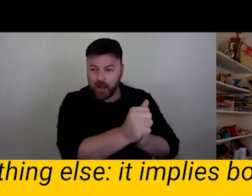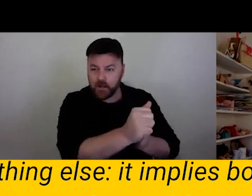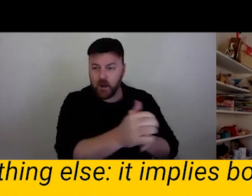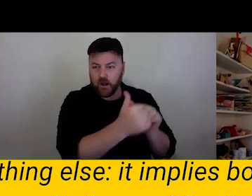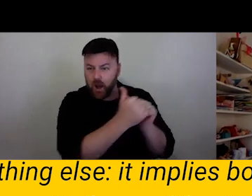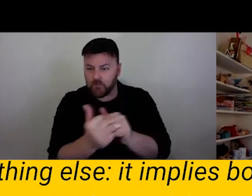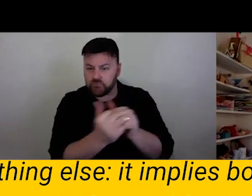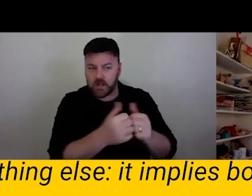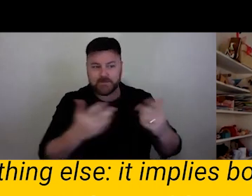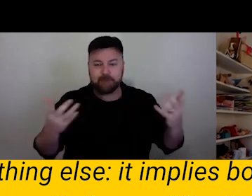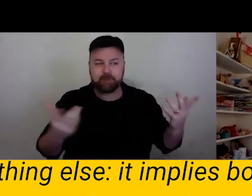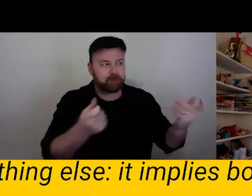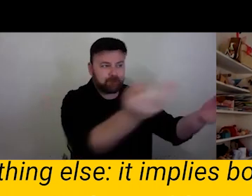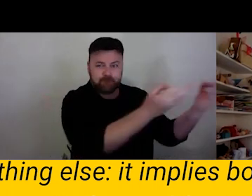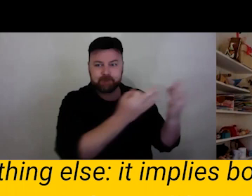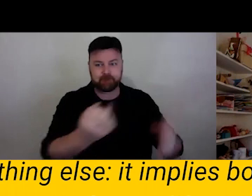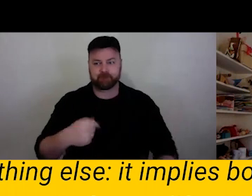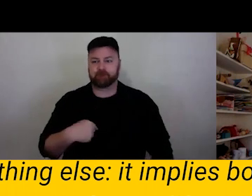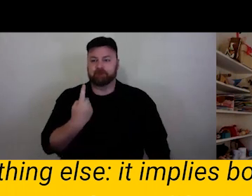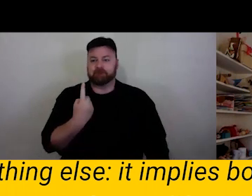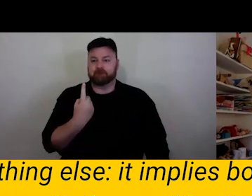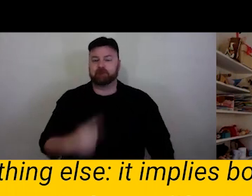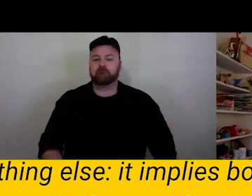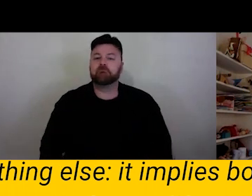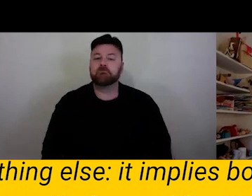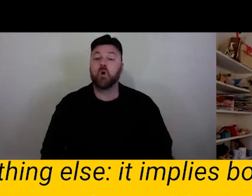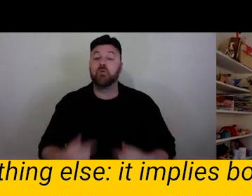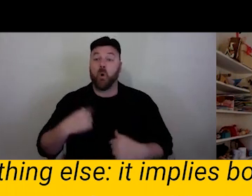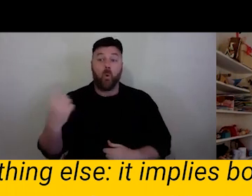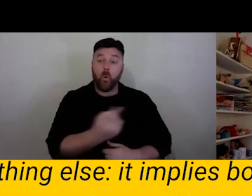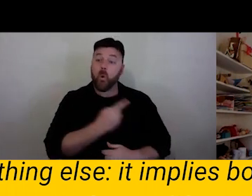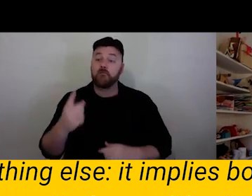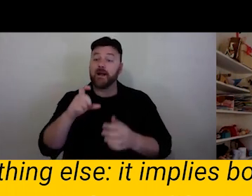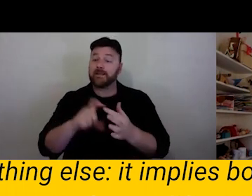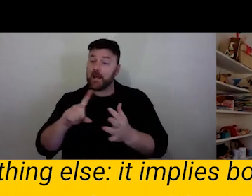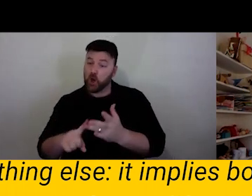We are a trio of coartistic directors and CE ochts.